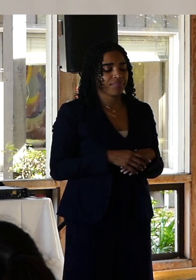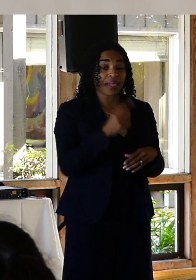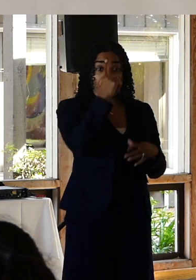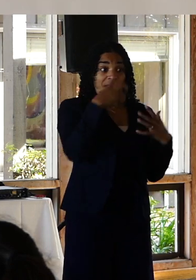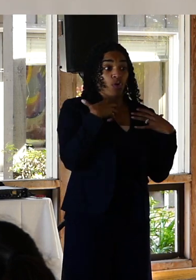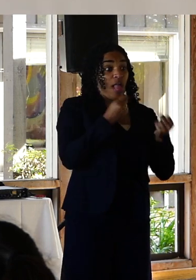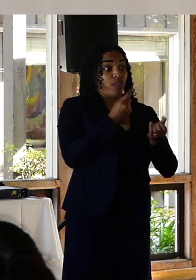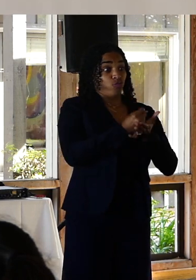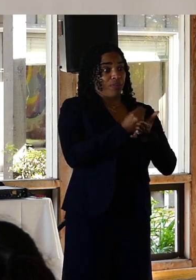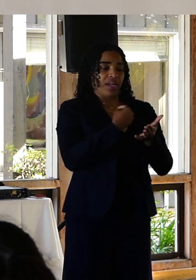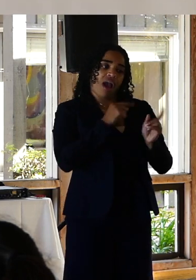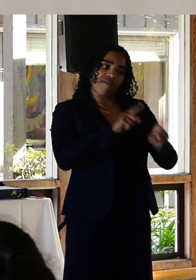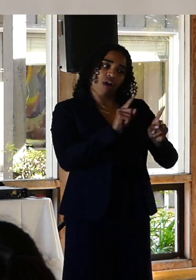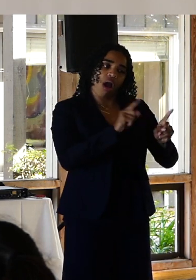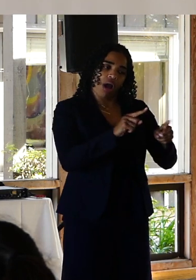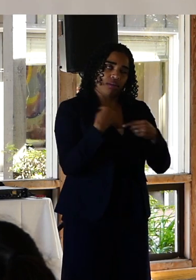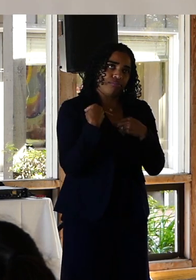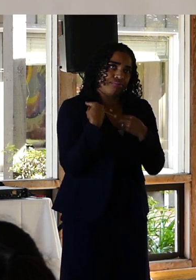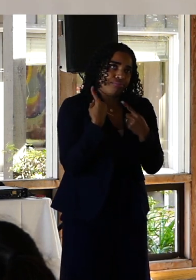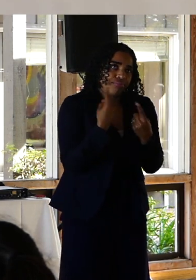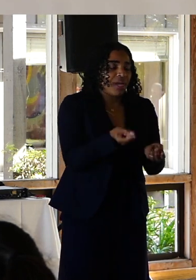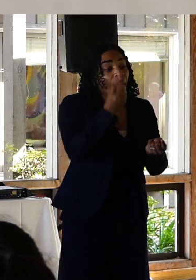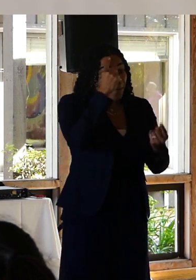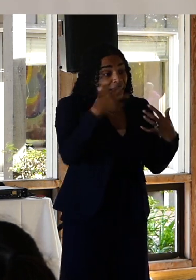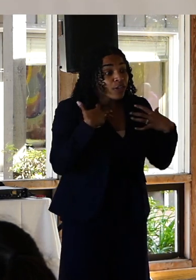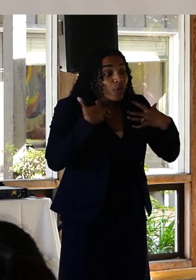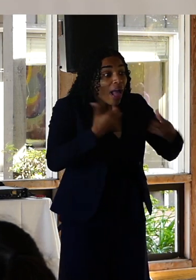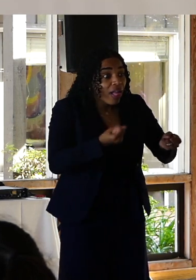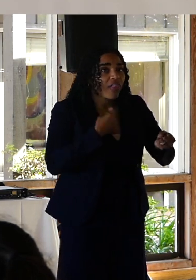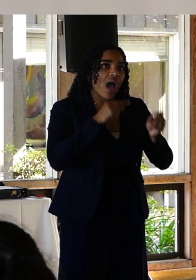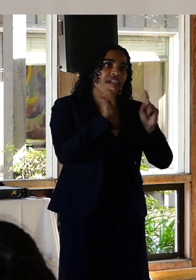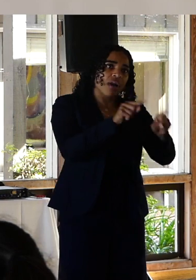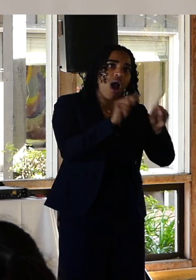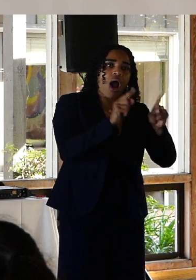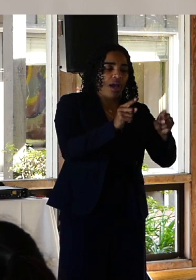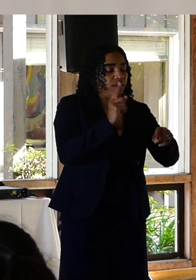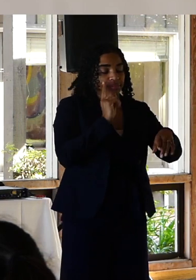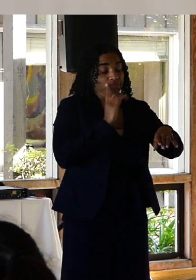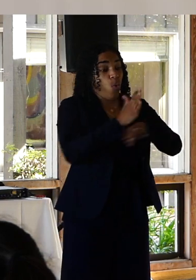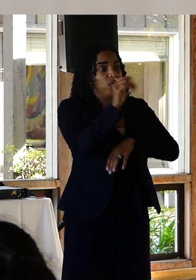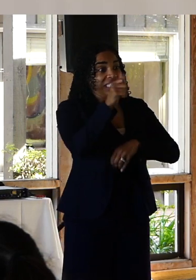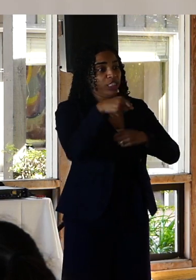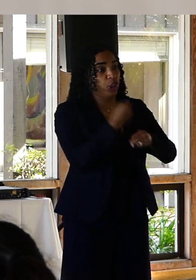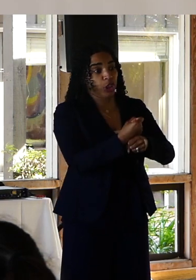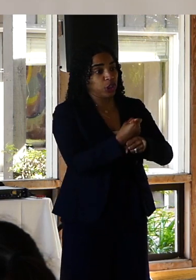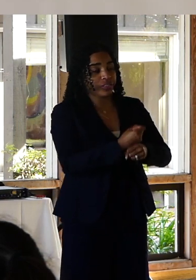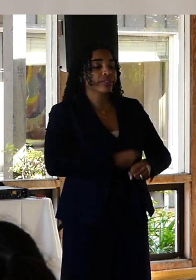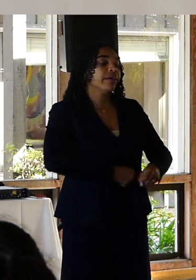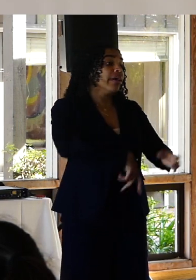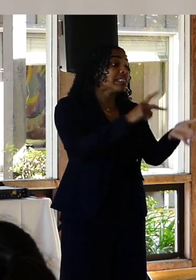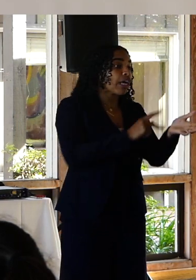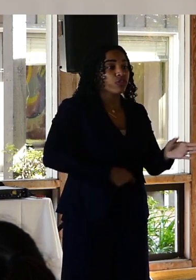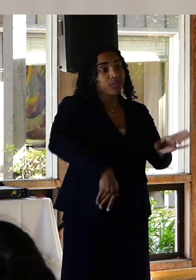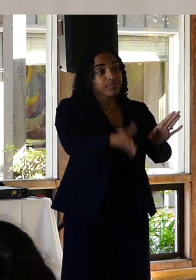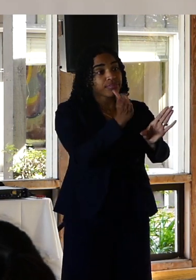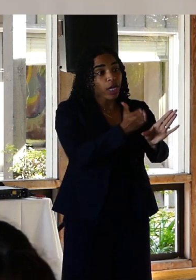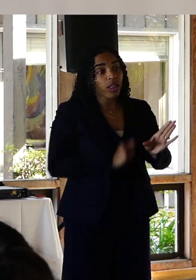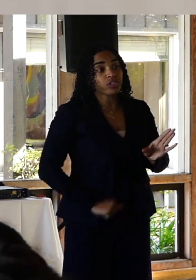to mental health treatment. Right. I've been under the care of mental health care professionals for well over a decade now. Psychiatrists, psychologists